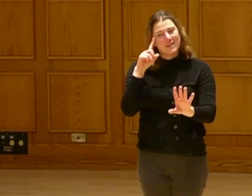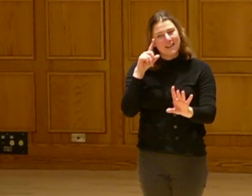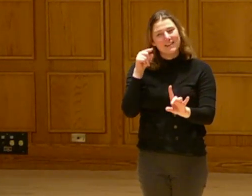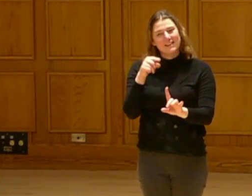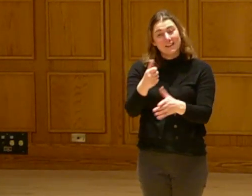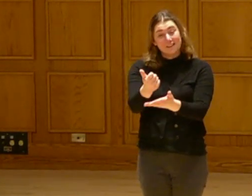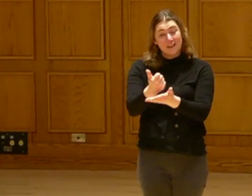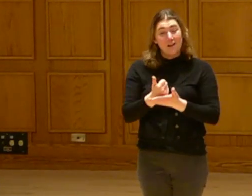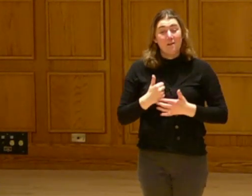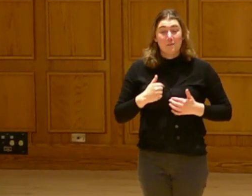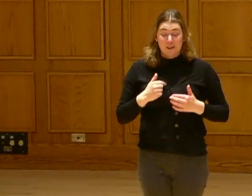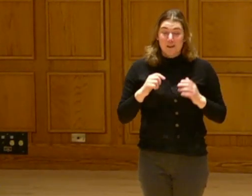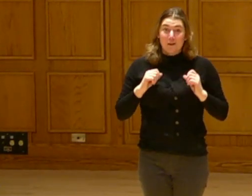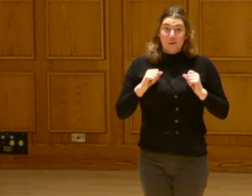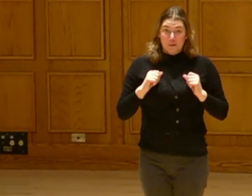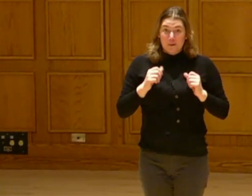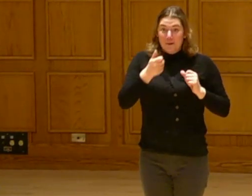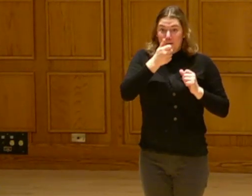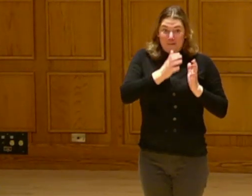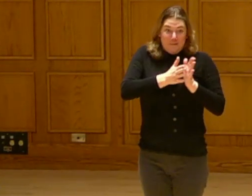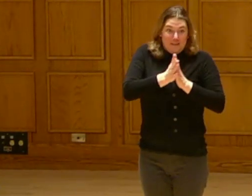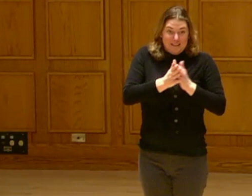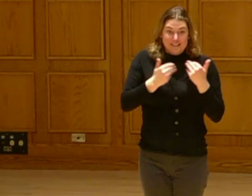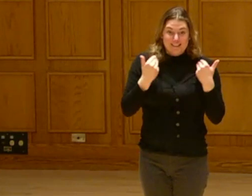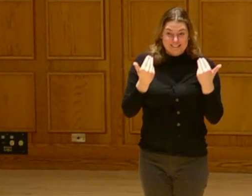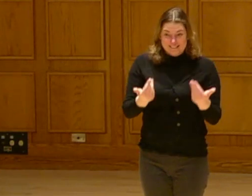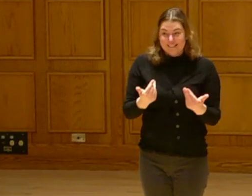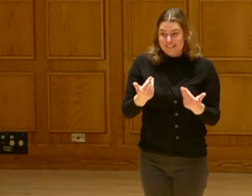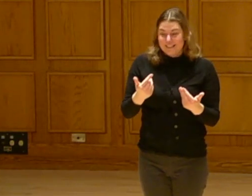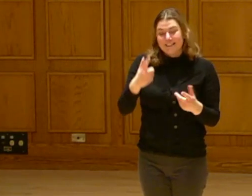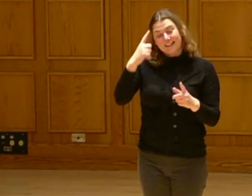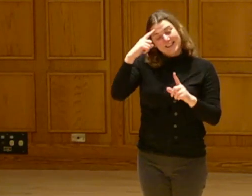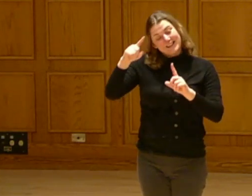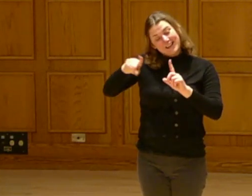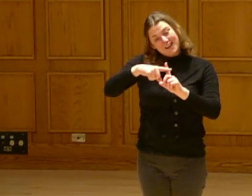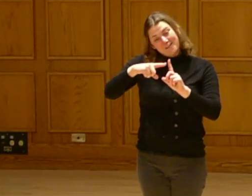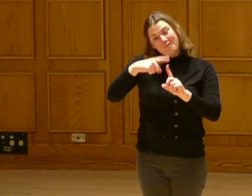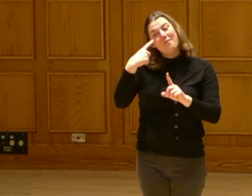I think that's what farmers do best is that they are optimistic